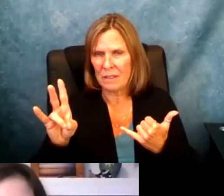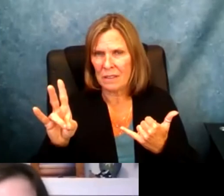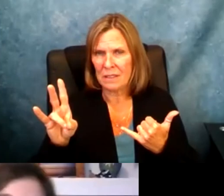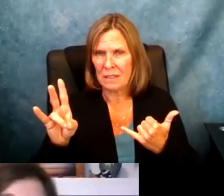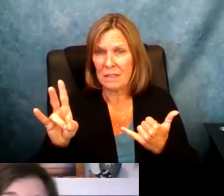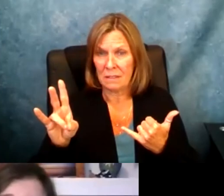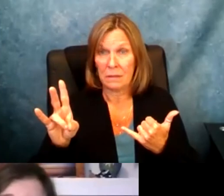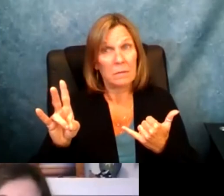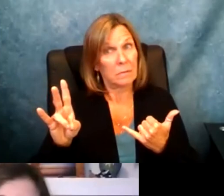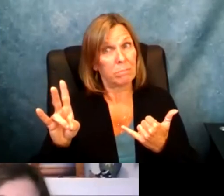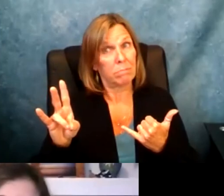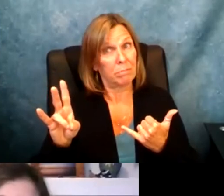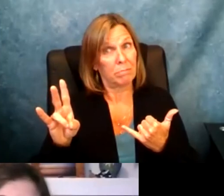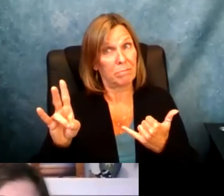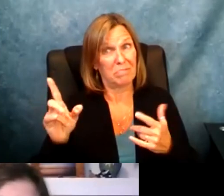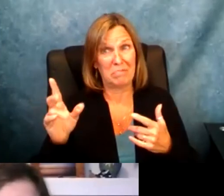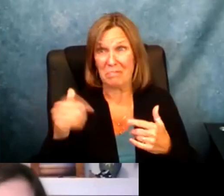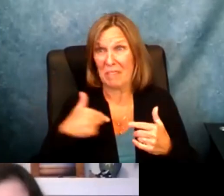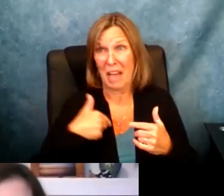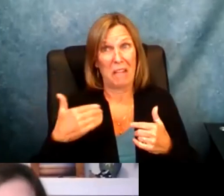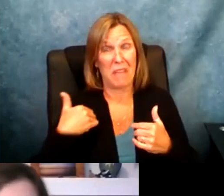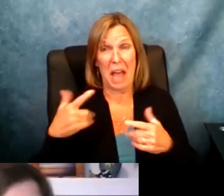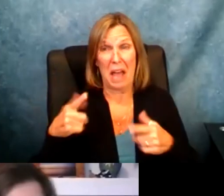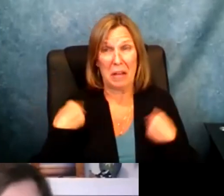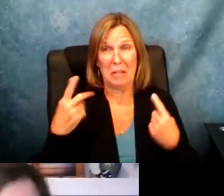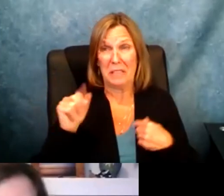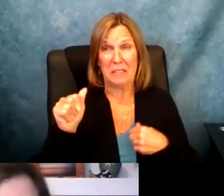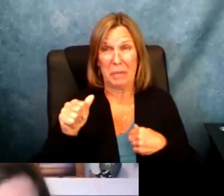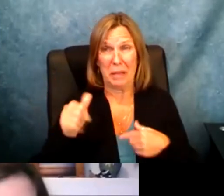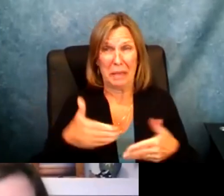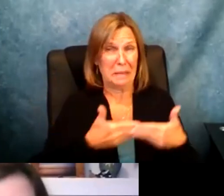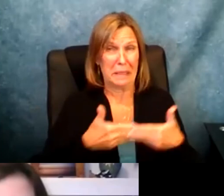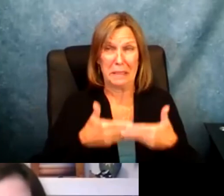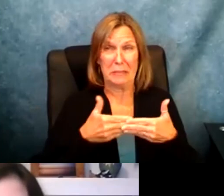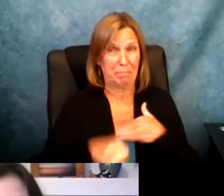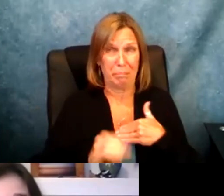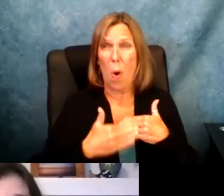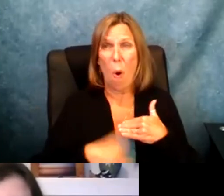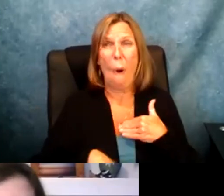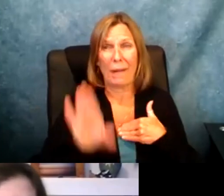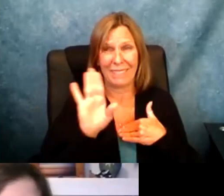have finished -- like I am 27 years old right now. I have